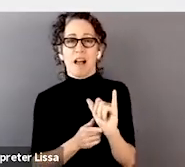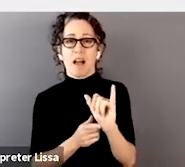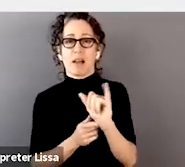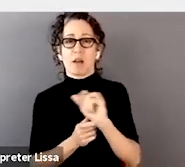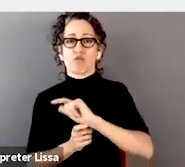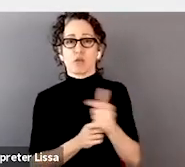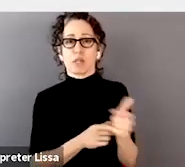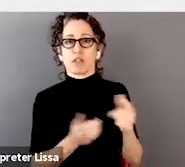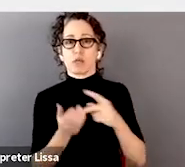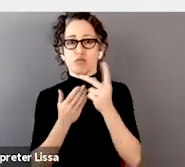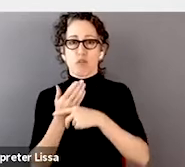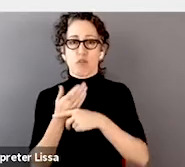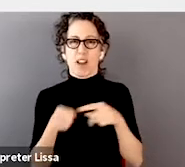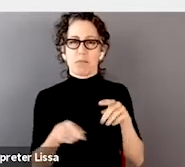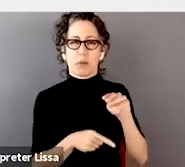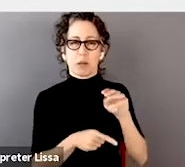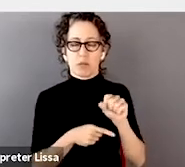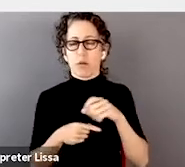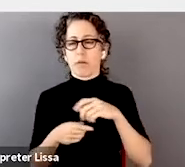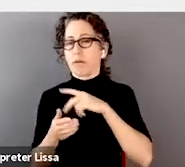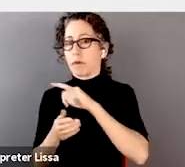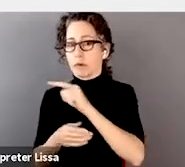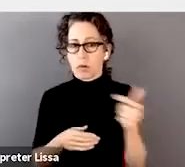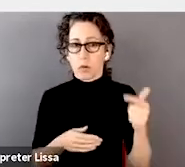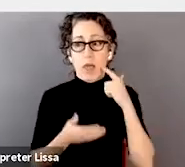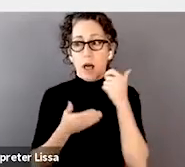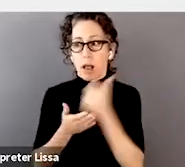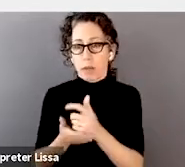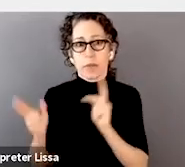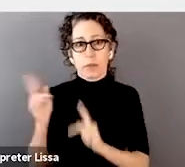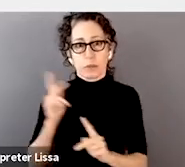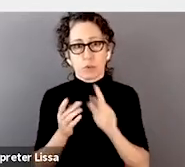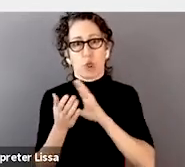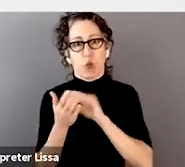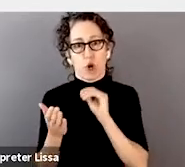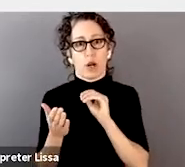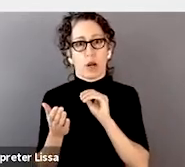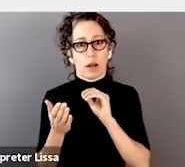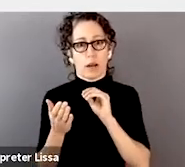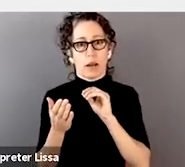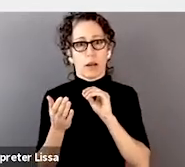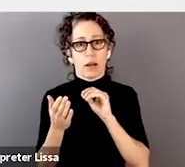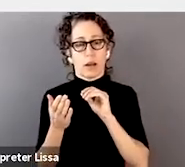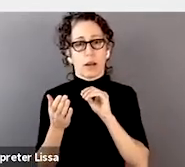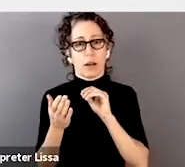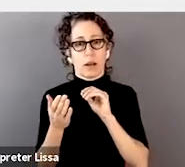where we were helping people learn this, and I really think it's important to get more breadth